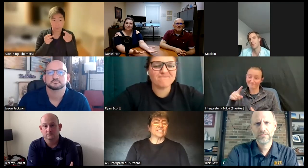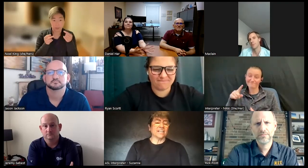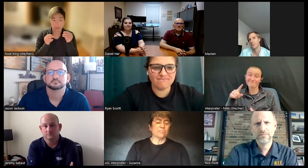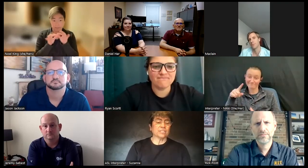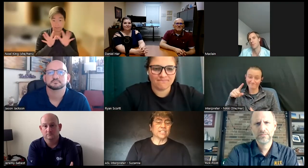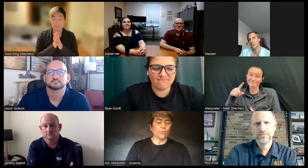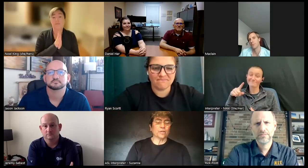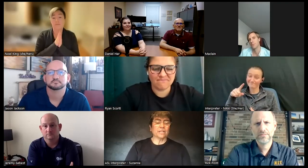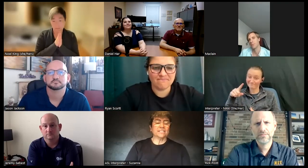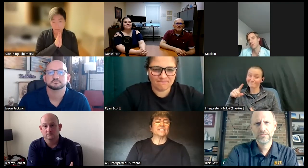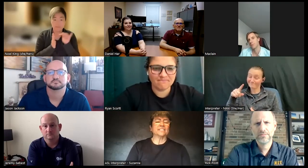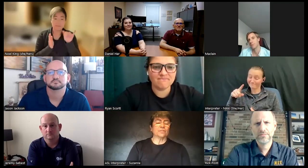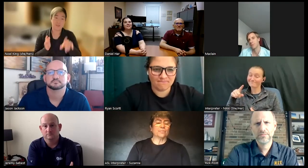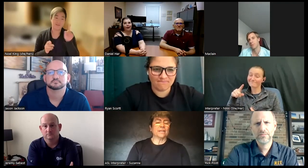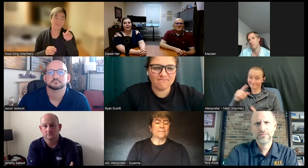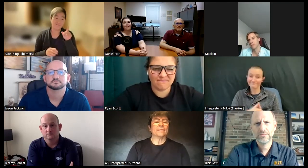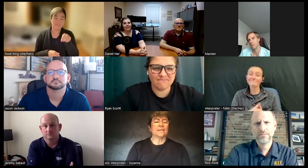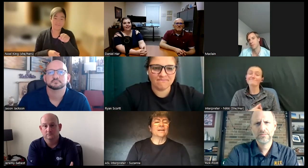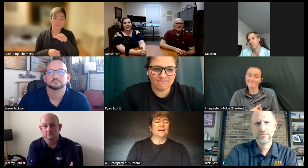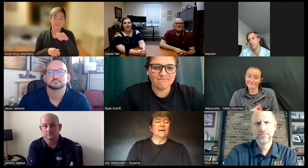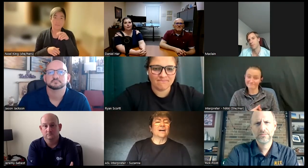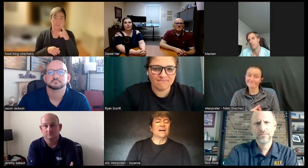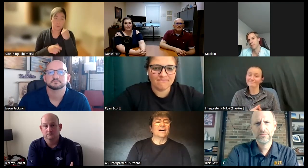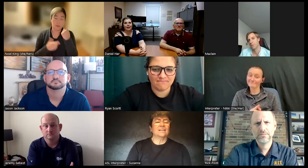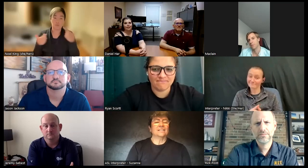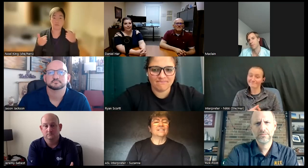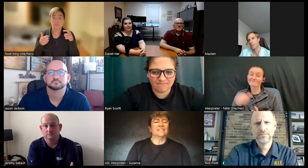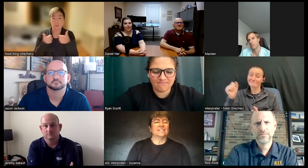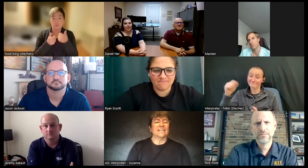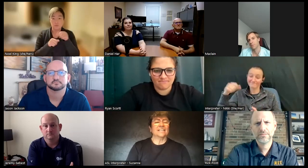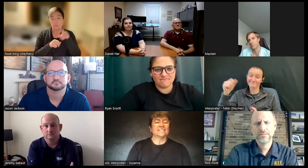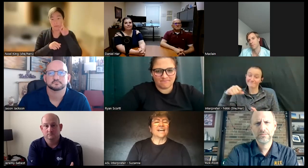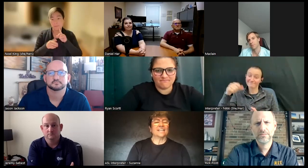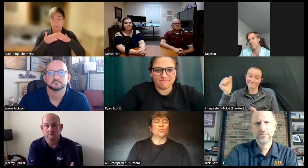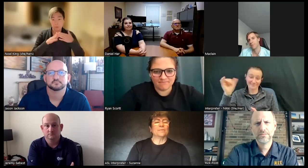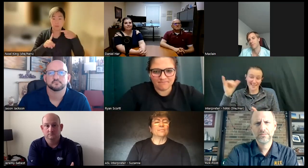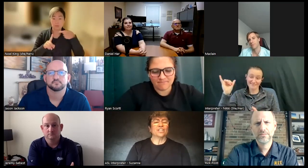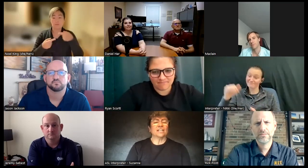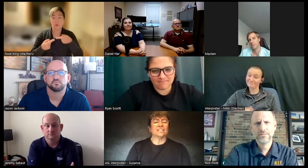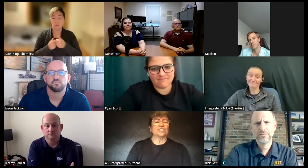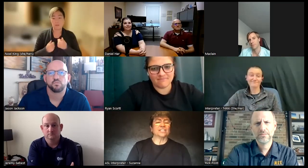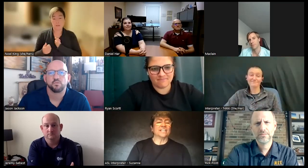as a deaf person in the workplace is that what you mean um yes that is one big challenge in the